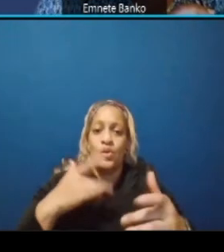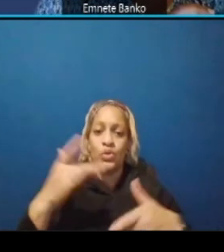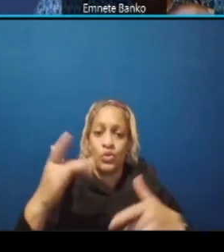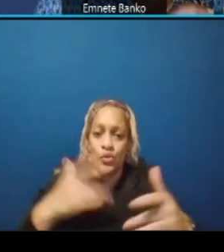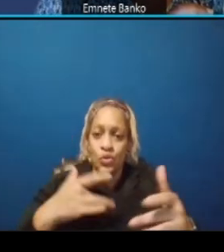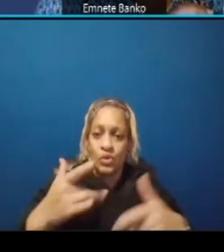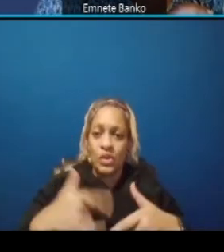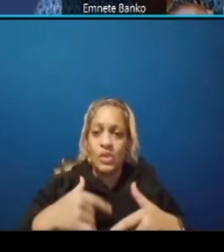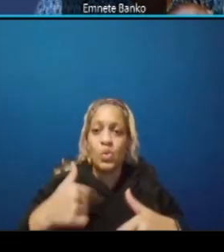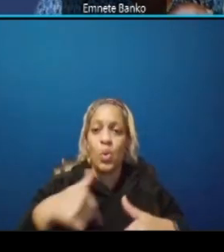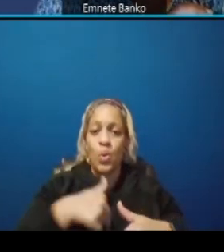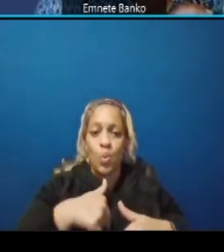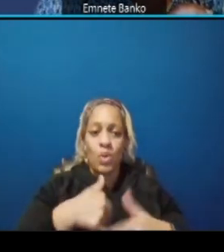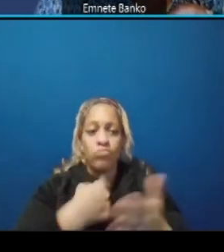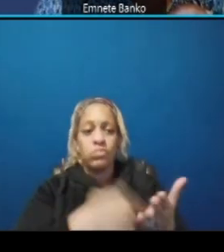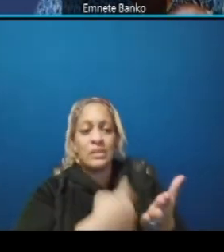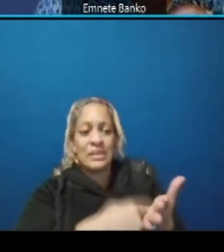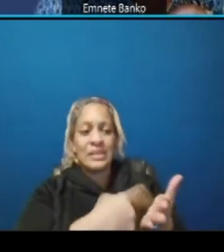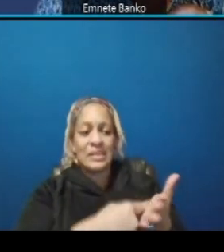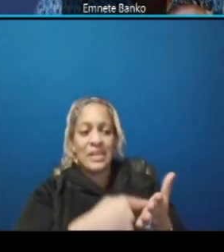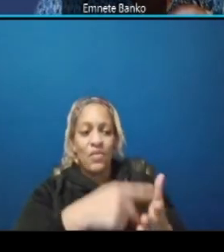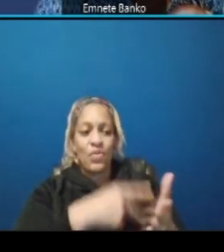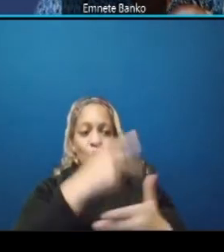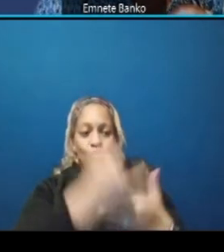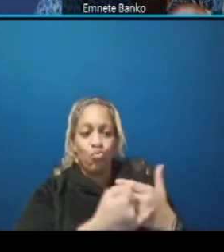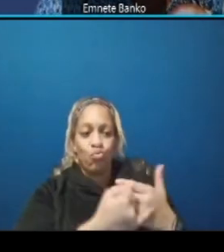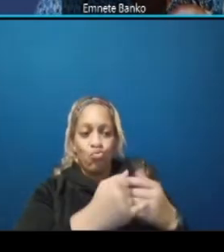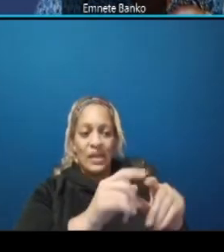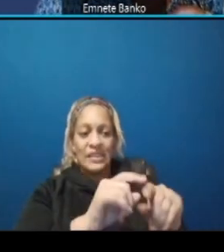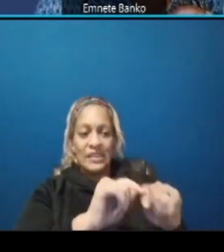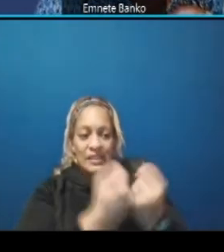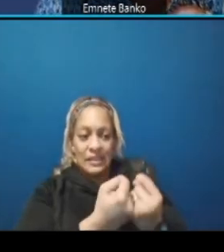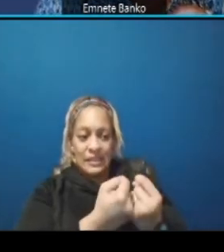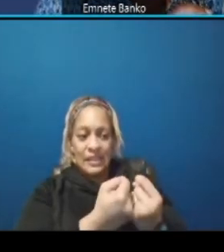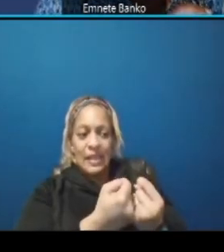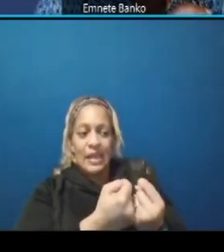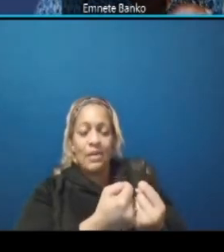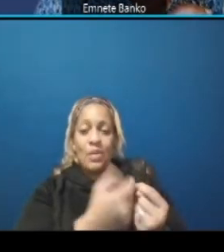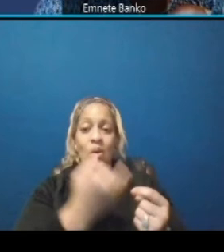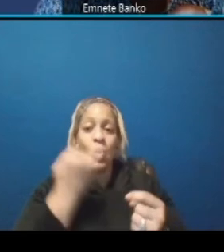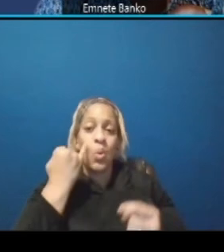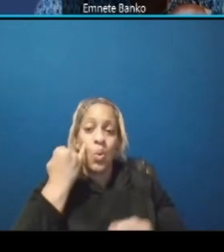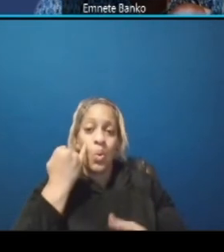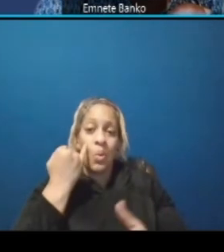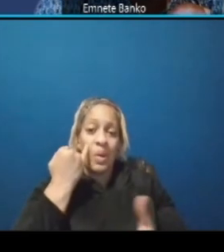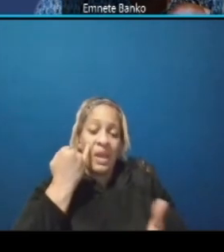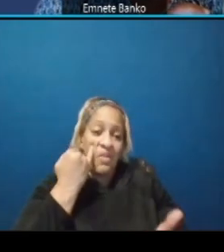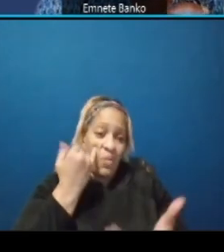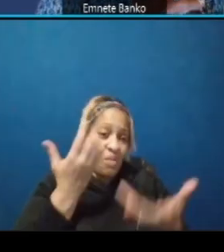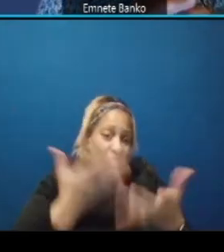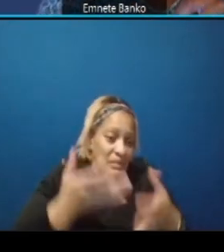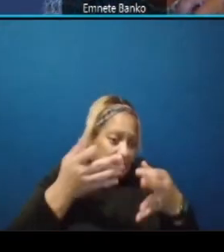within the project team and we can get back to you on that specific question please thank you